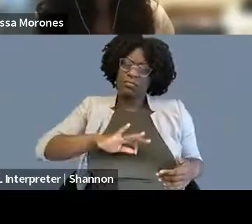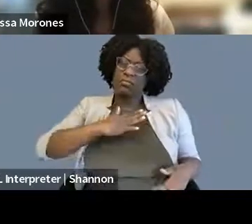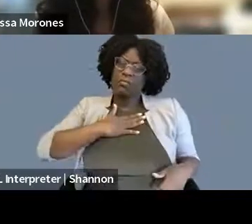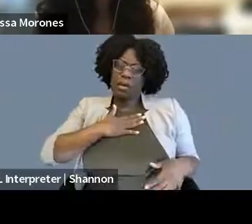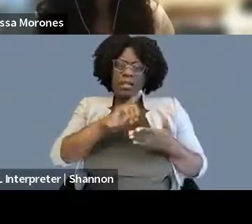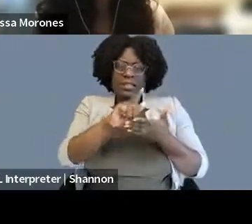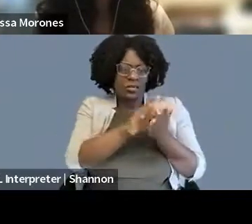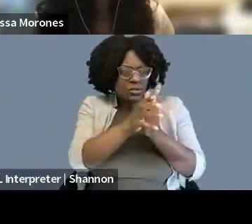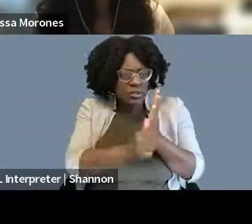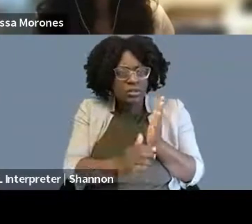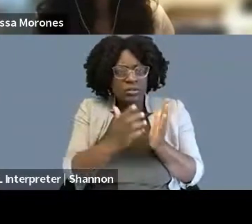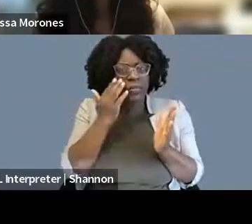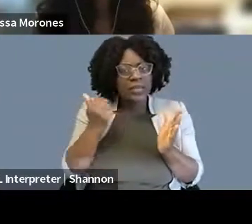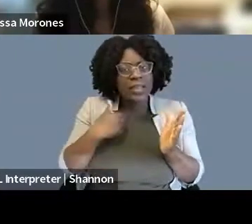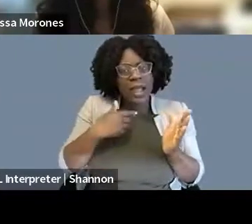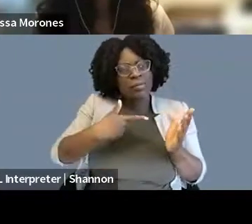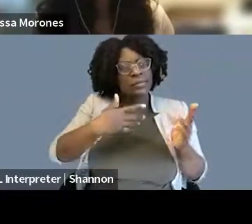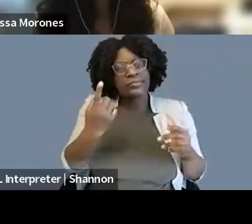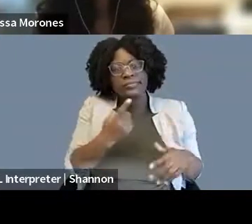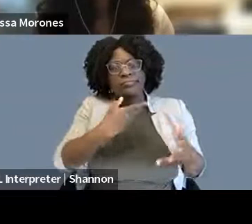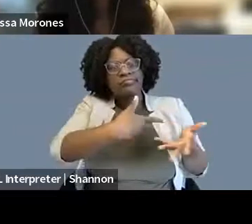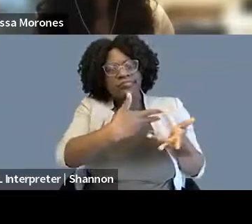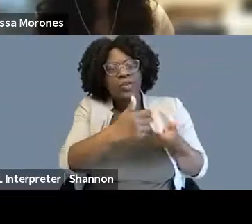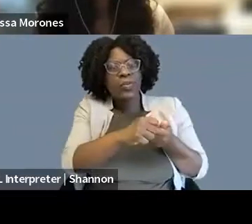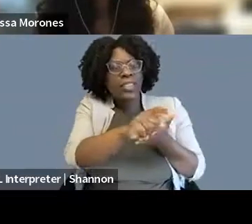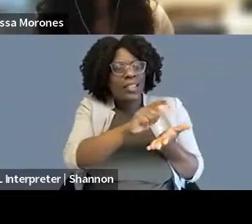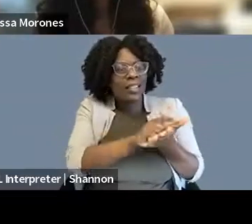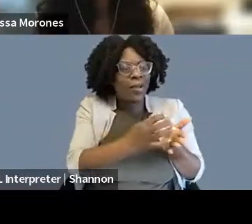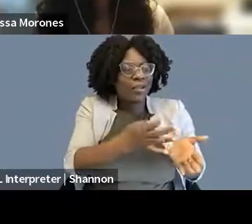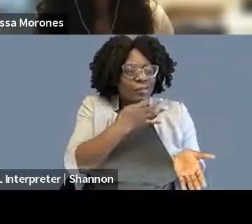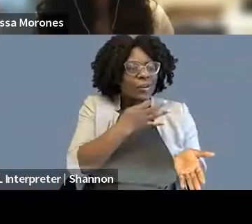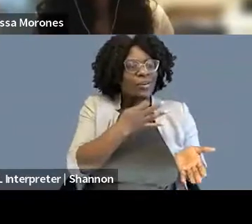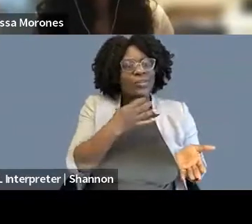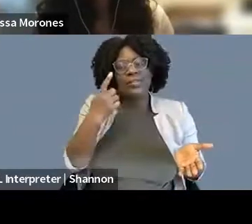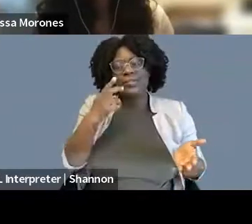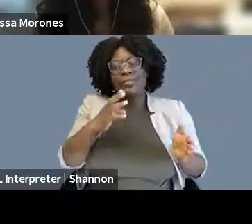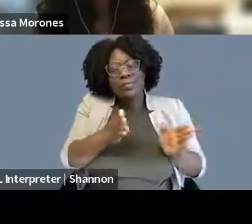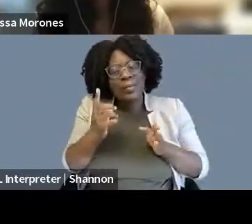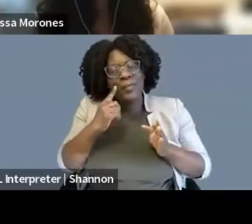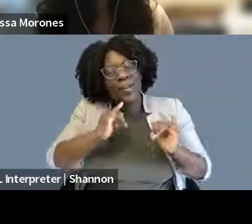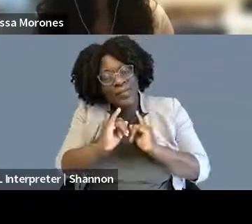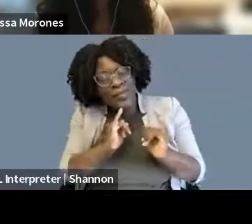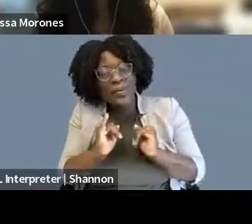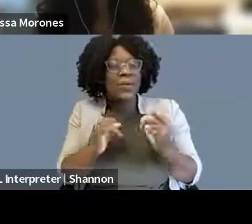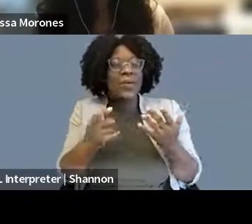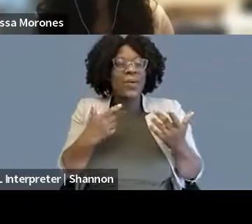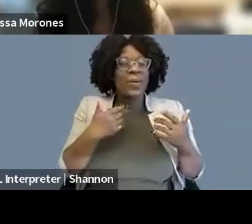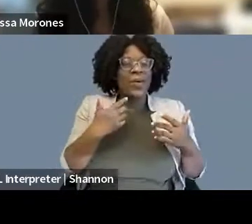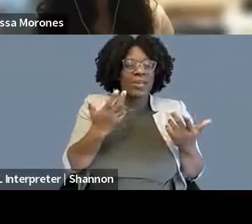I was talking to legal experts all the time to interview them. So it was great. Yeah, and I'll be quick 'cause I know we've got other questions,